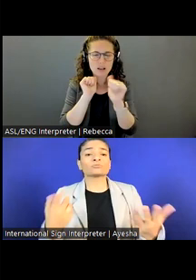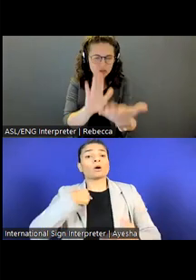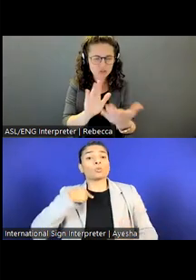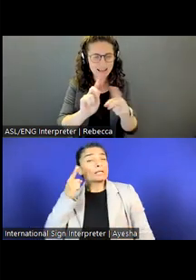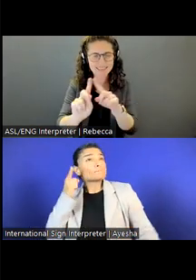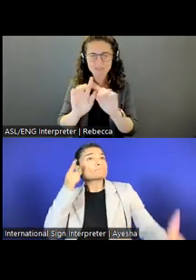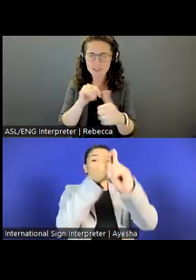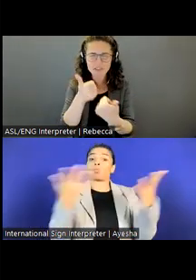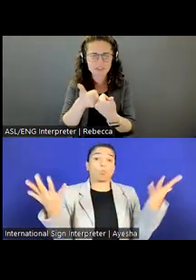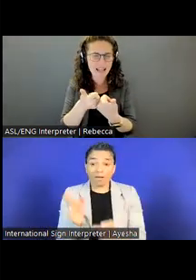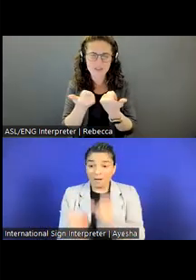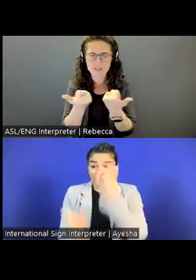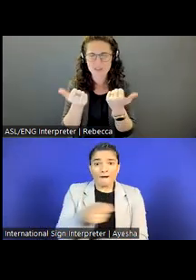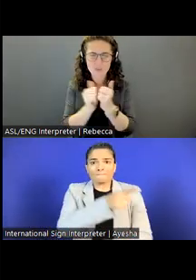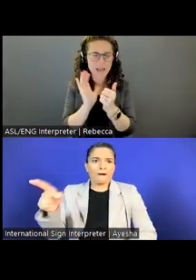we have in our diverse and interconnected world.